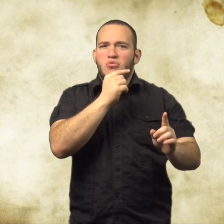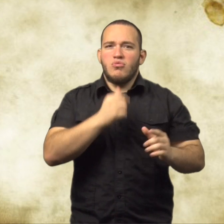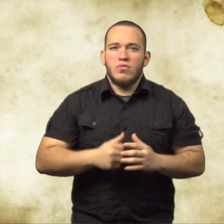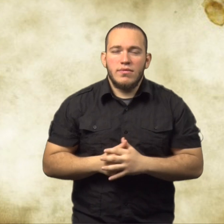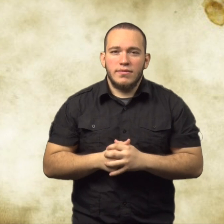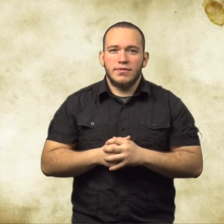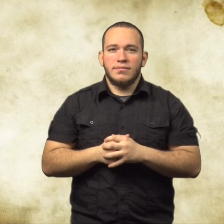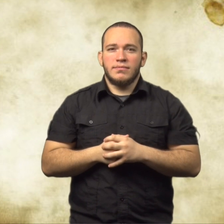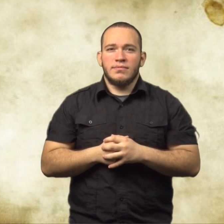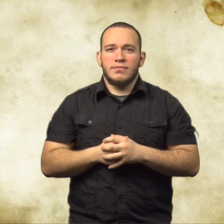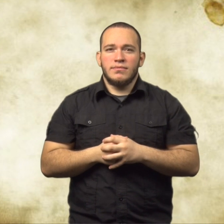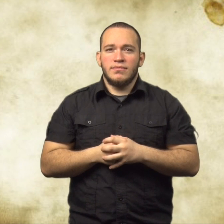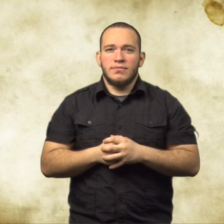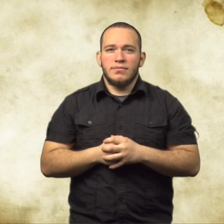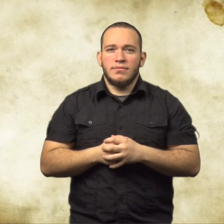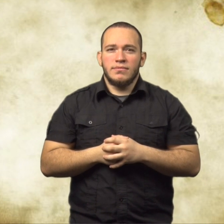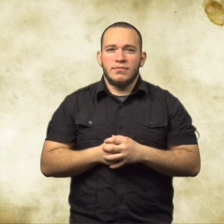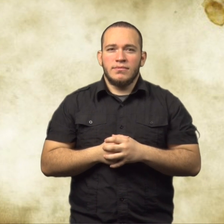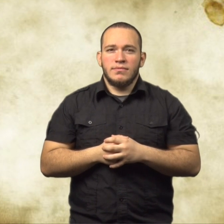Who would you imagine yourself being?